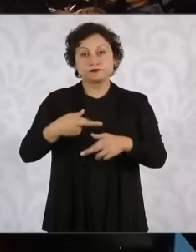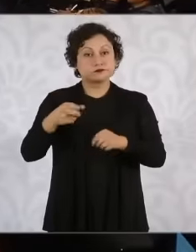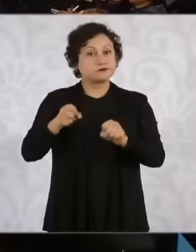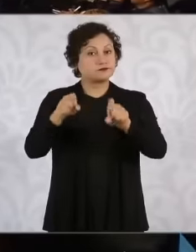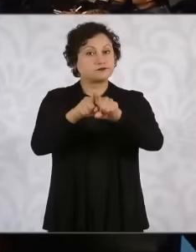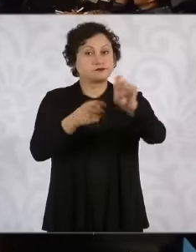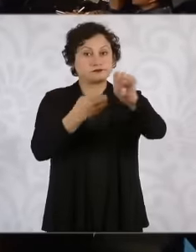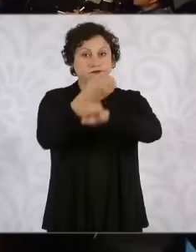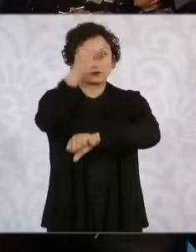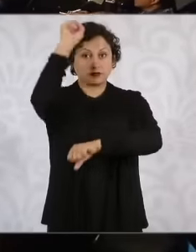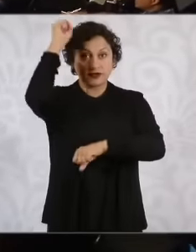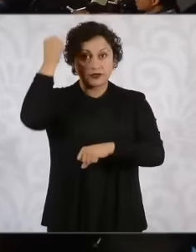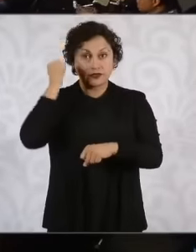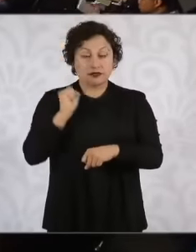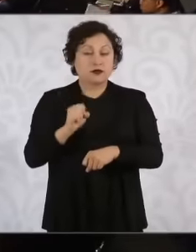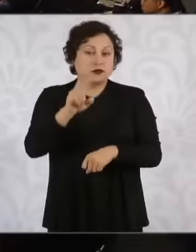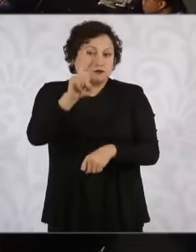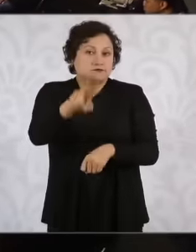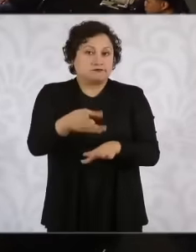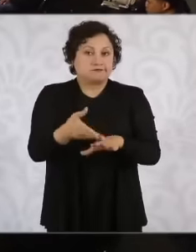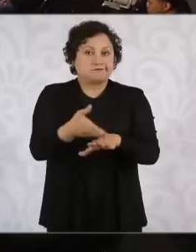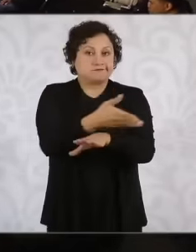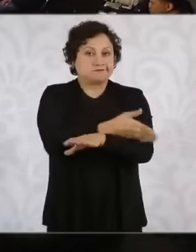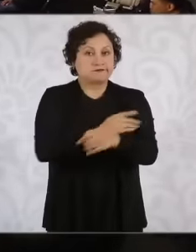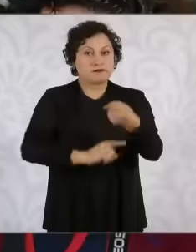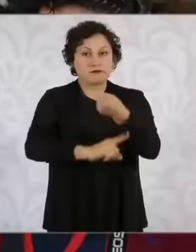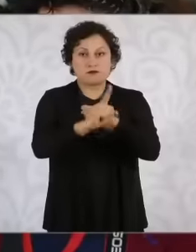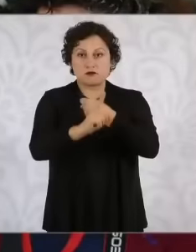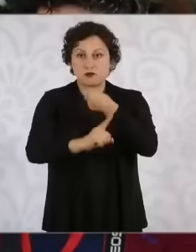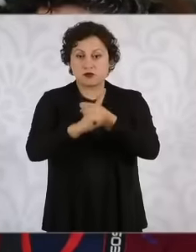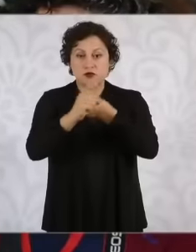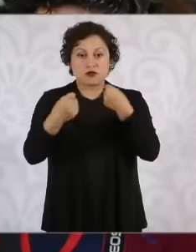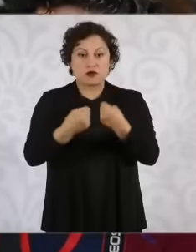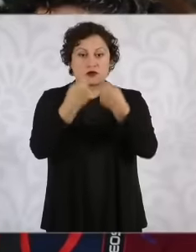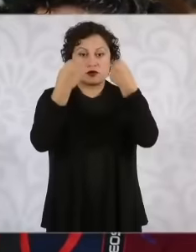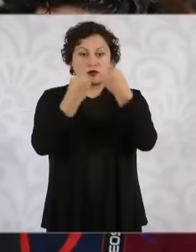been a conflict that has lasted for some time between the University Autonomous of that state